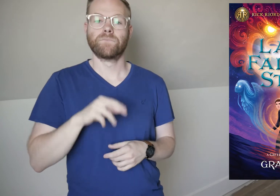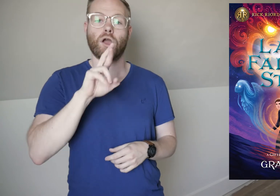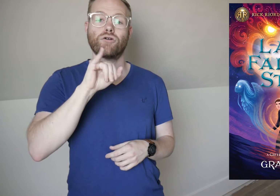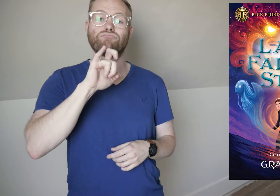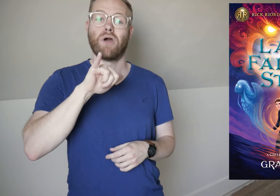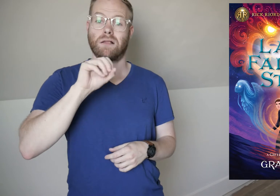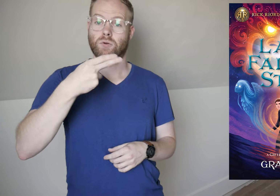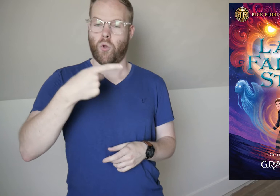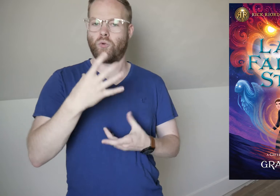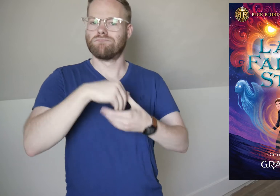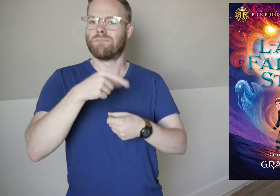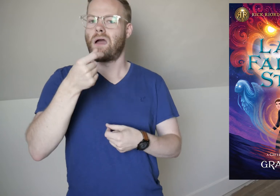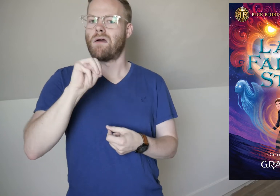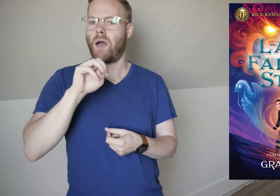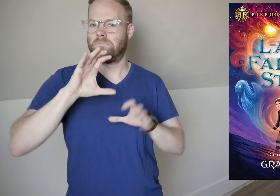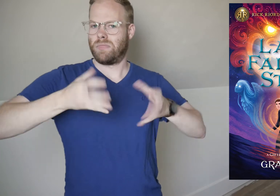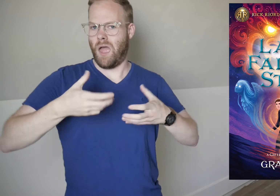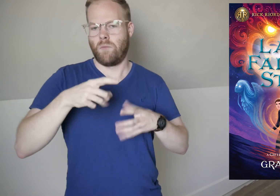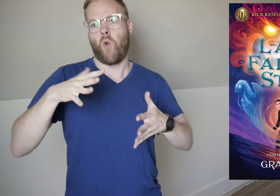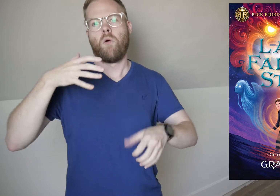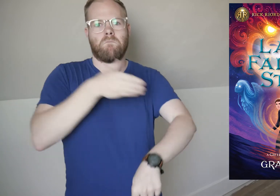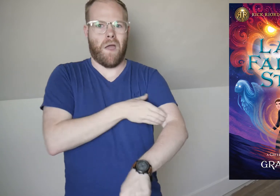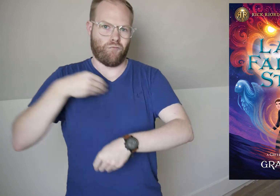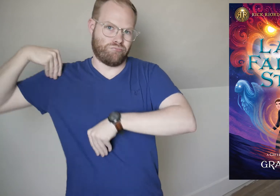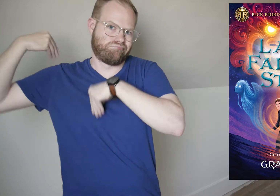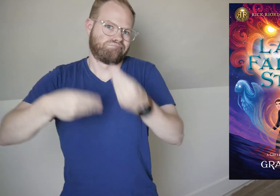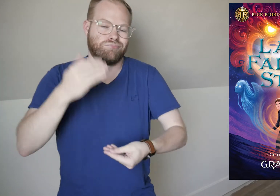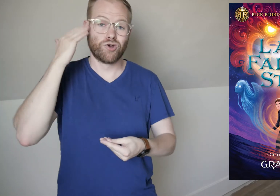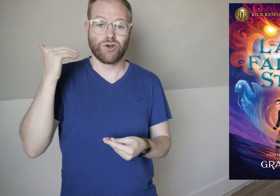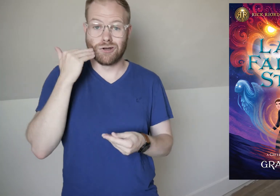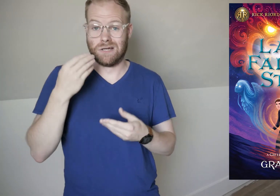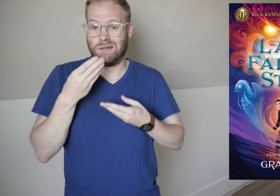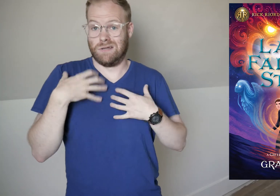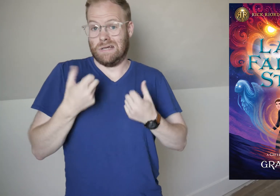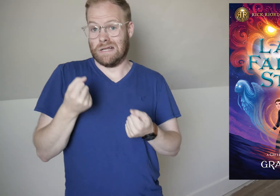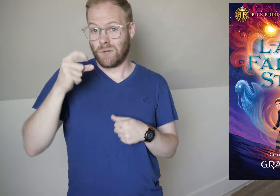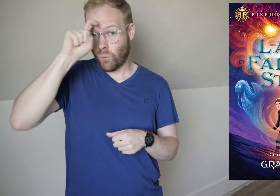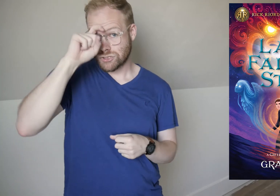Riley Oh is part of the Gom clan, a powerful lineage of Korean healing witches.